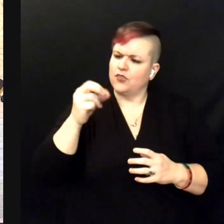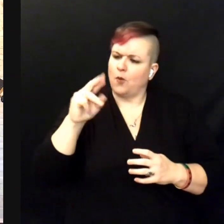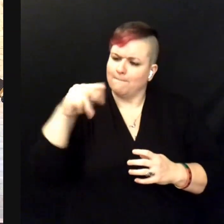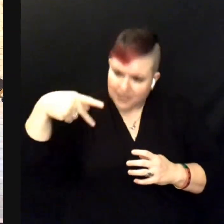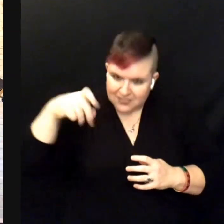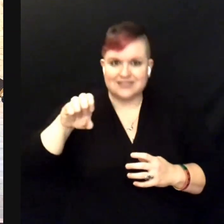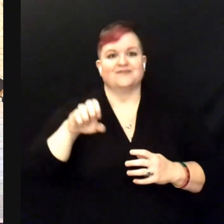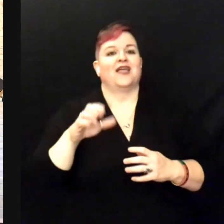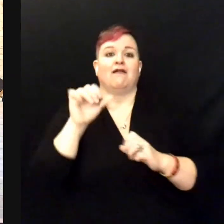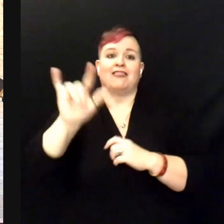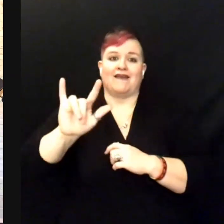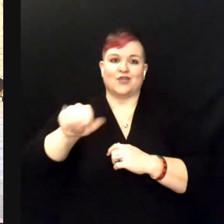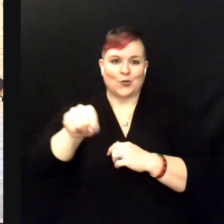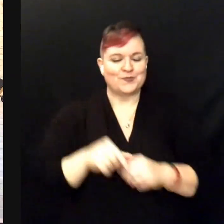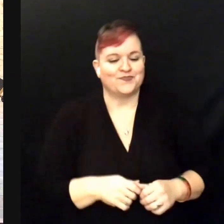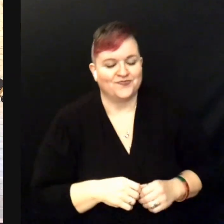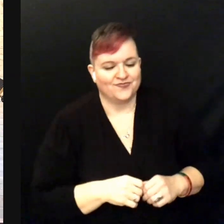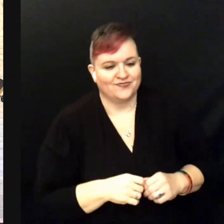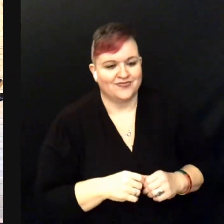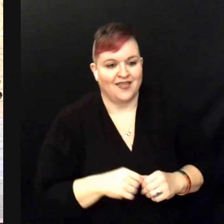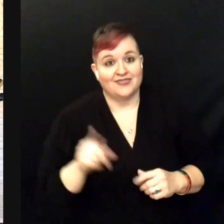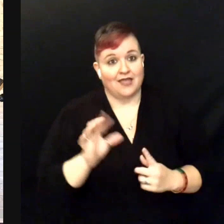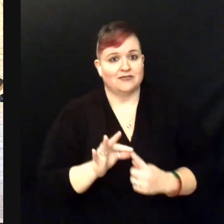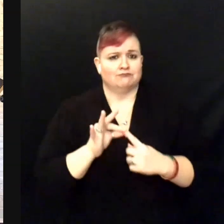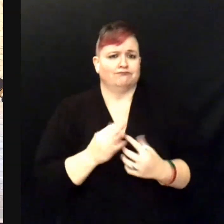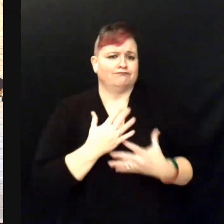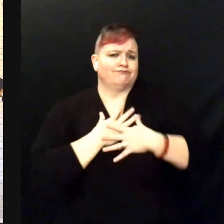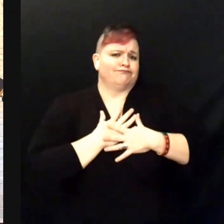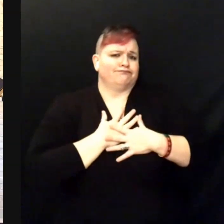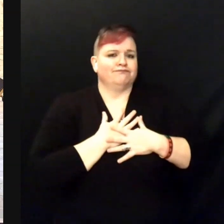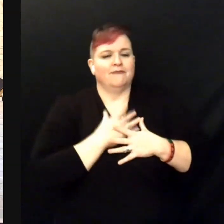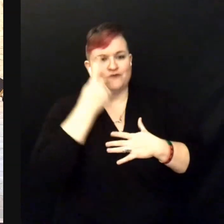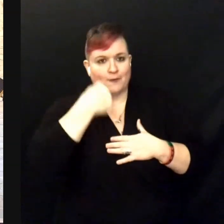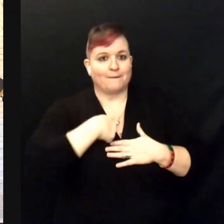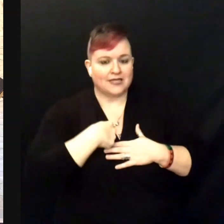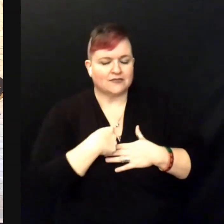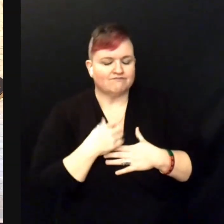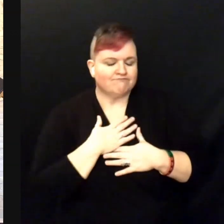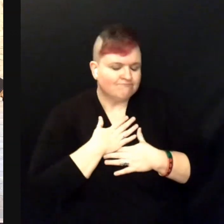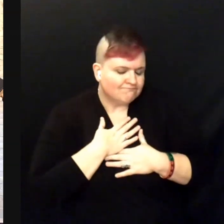And they have a special place in my heart because of ... just ...